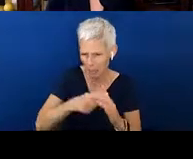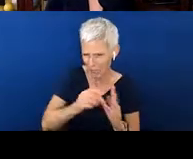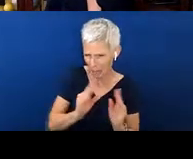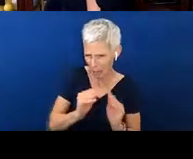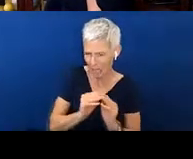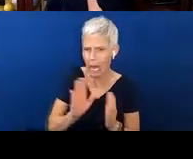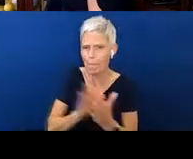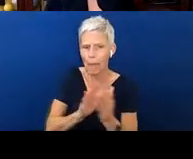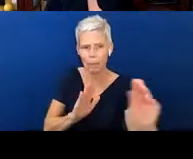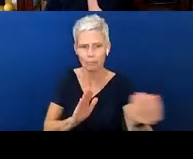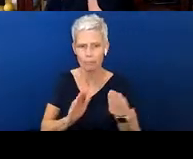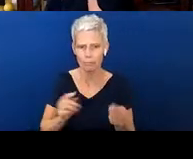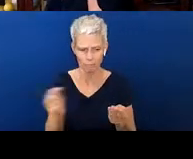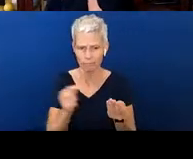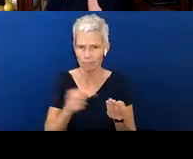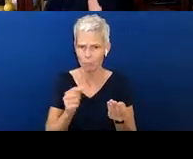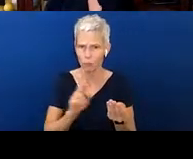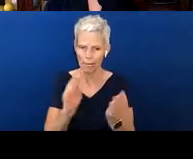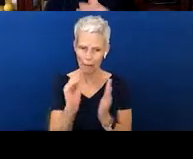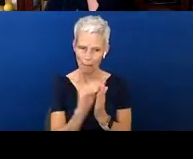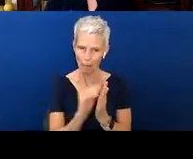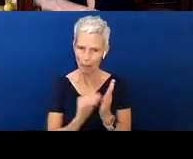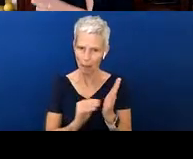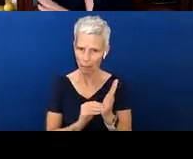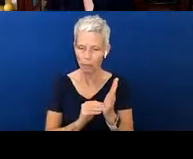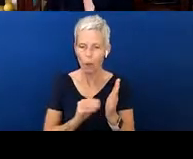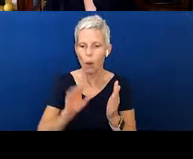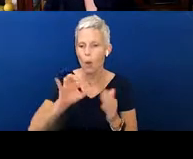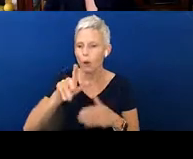maybe look back into the chat box as well. Maybe you have pulled up on another device,